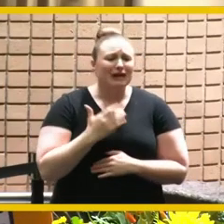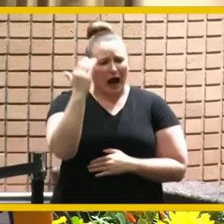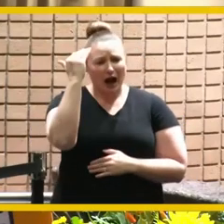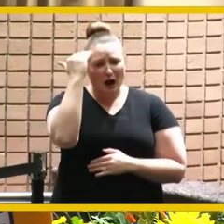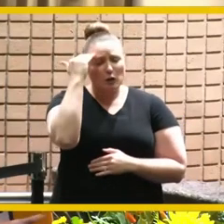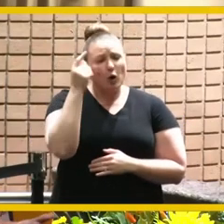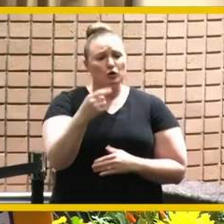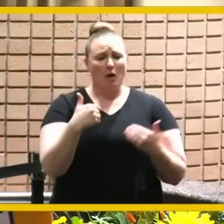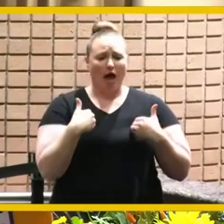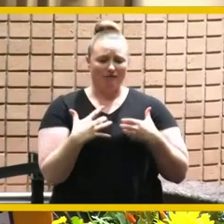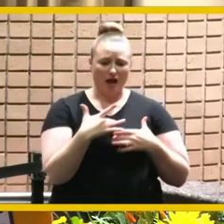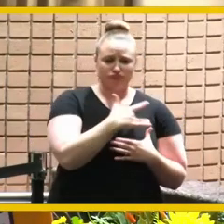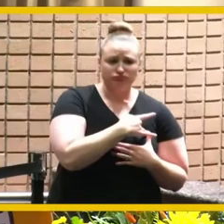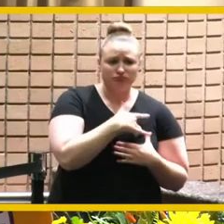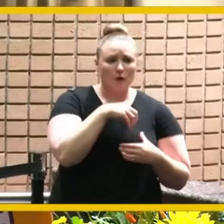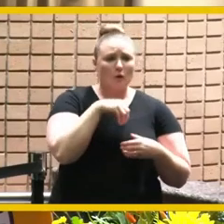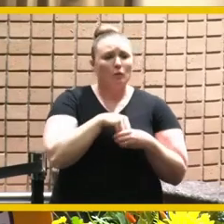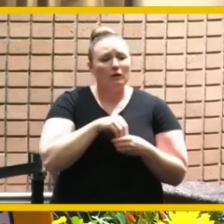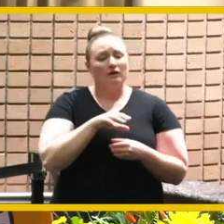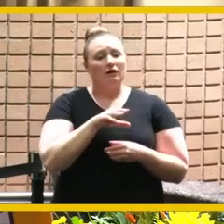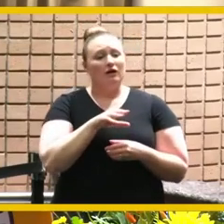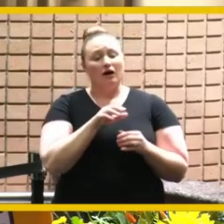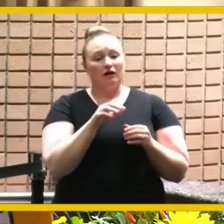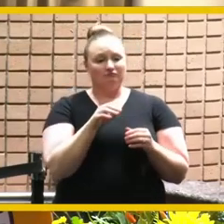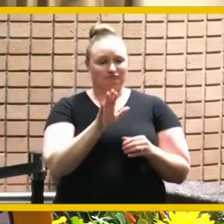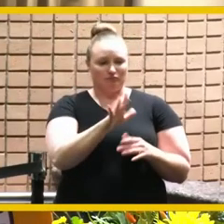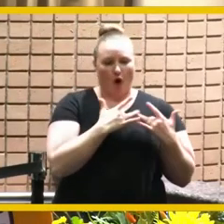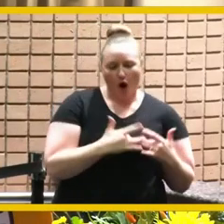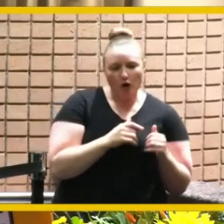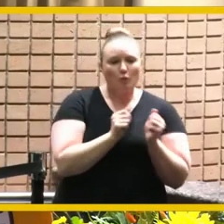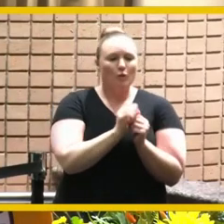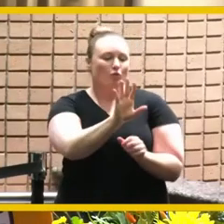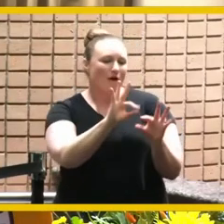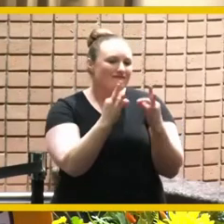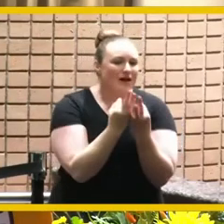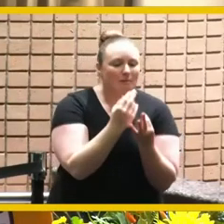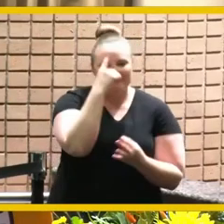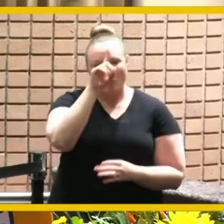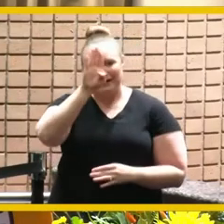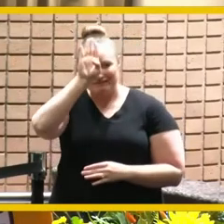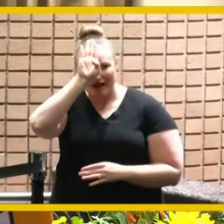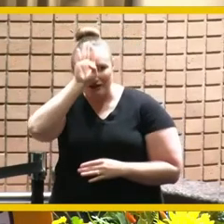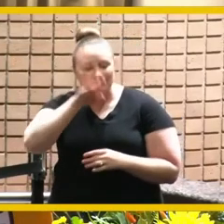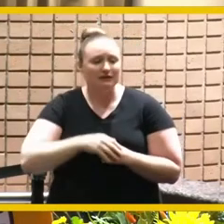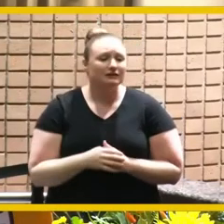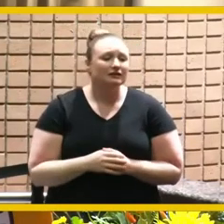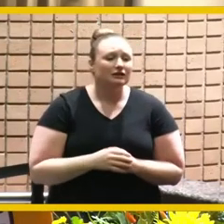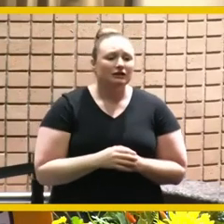with your family for the fire department you've always been great to the the men and women of the